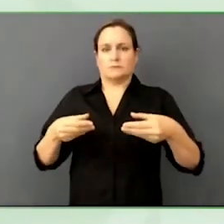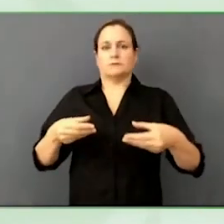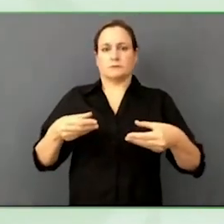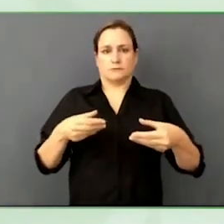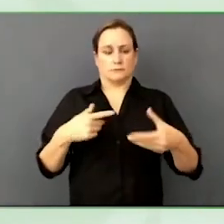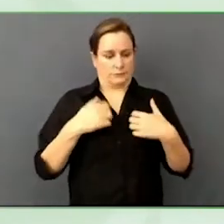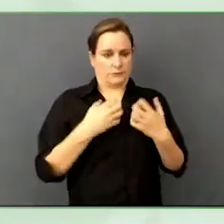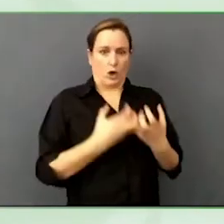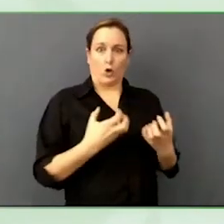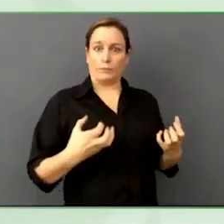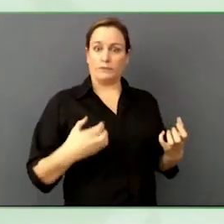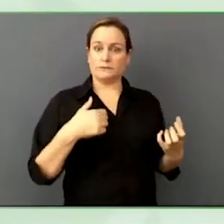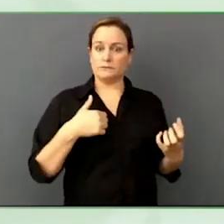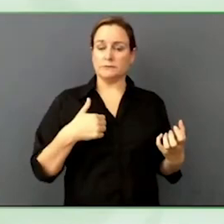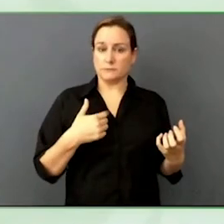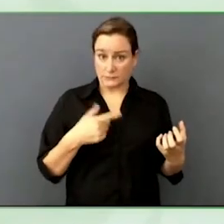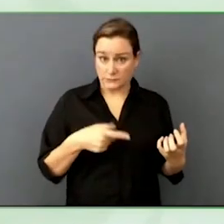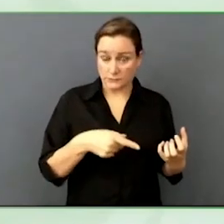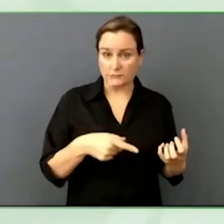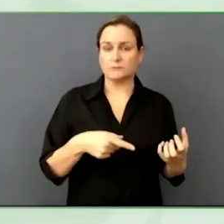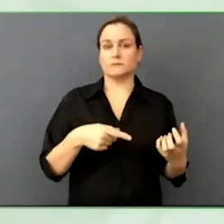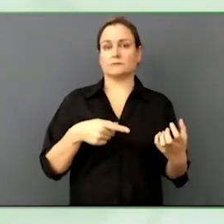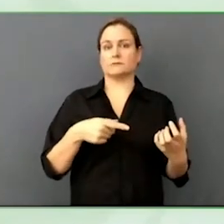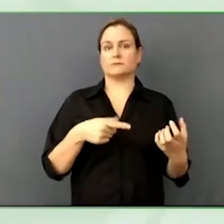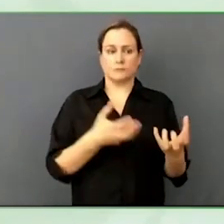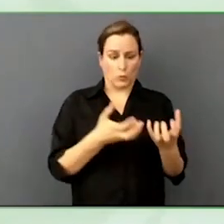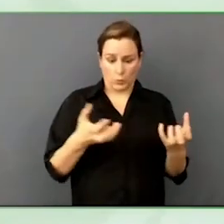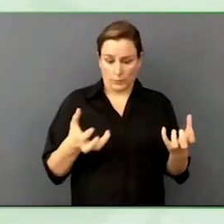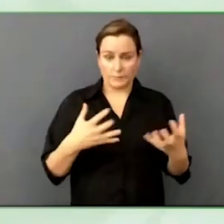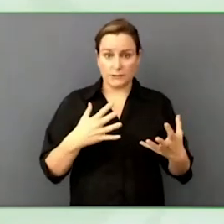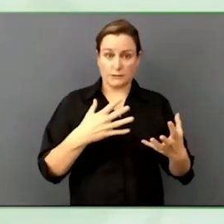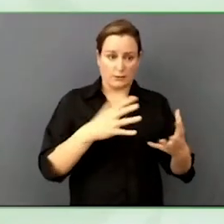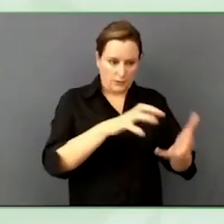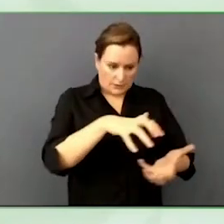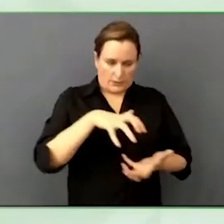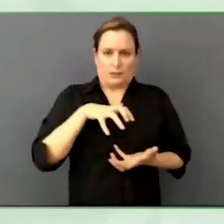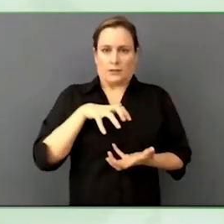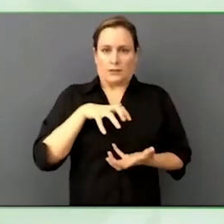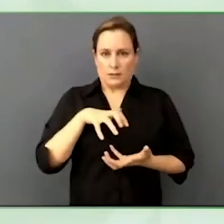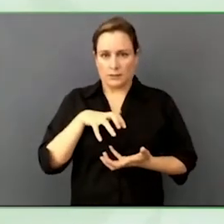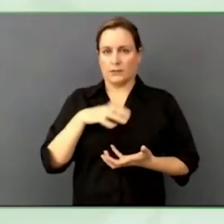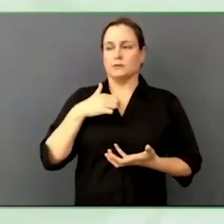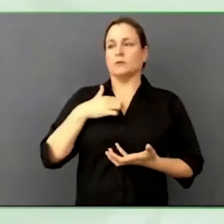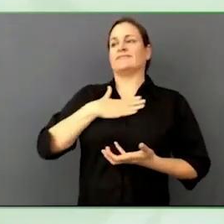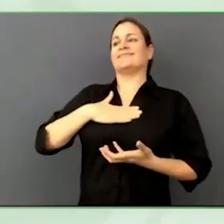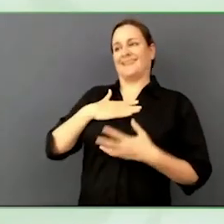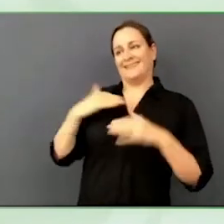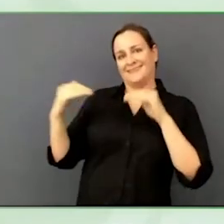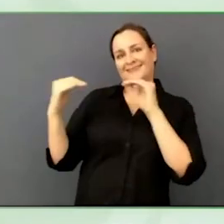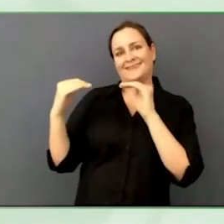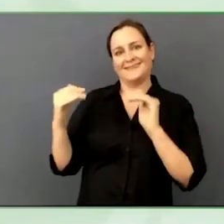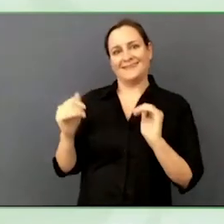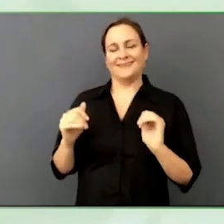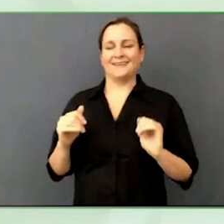aside to get by as part of a group and live life without the discomfort and that sort of thing.